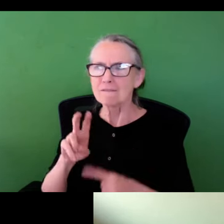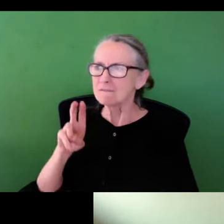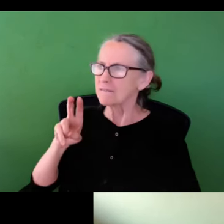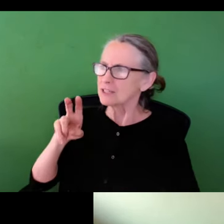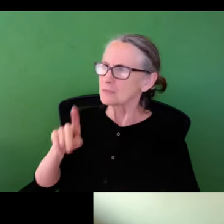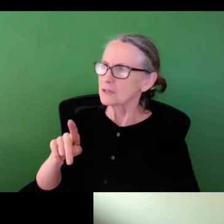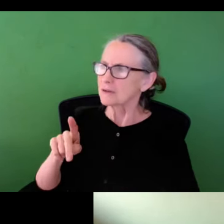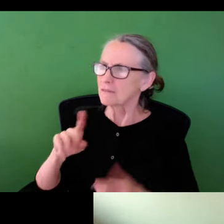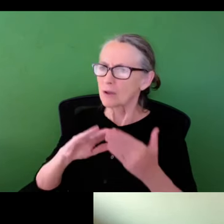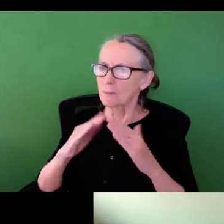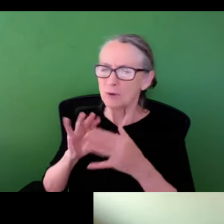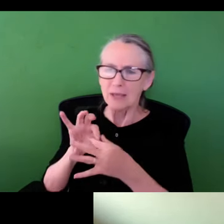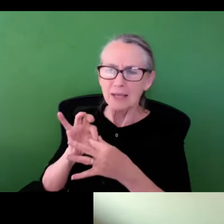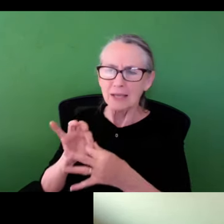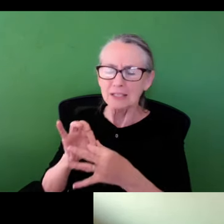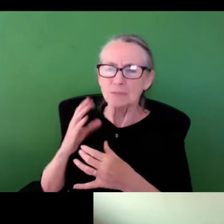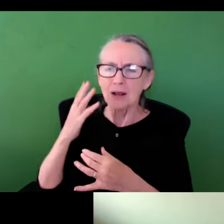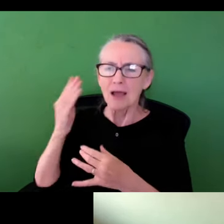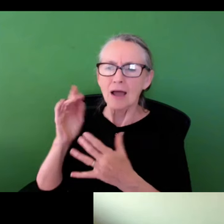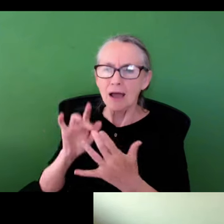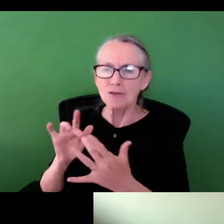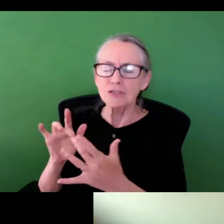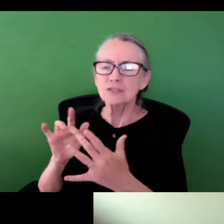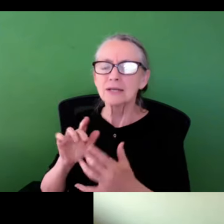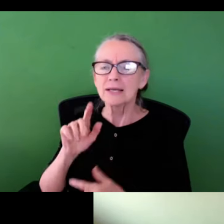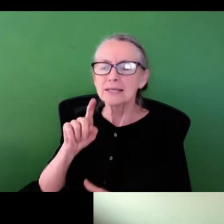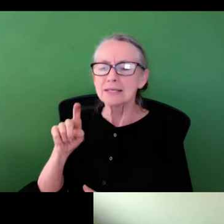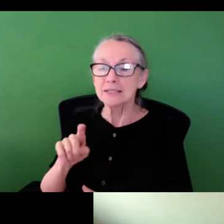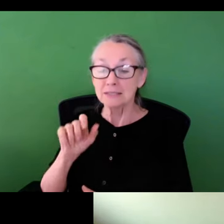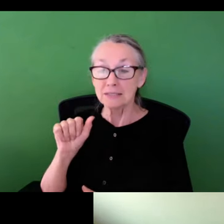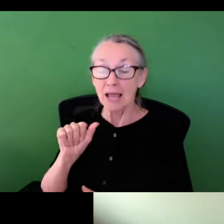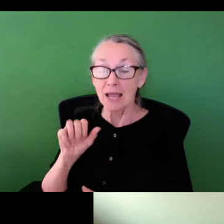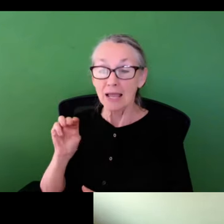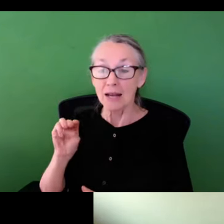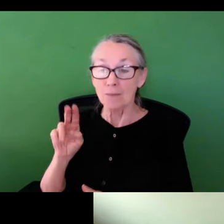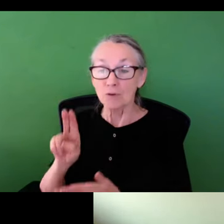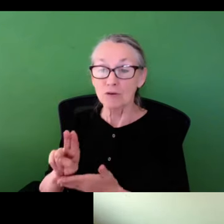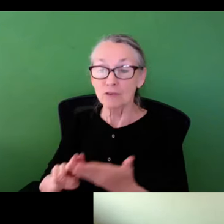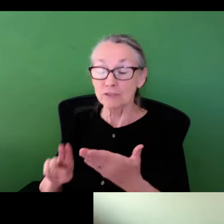. Several scholars but one in particular, John Cooper who is now the vice president of community engagement and outreach at Texas